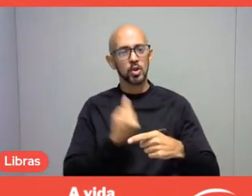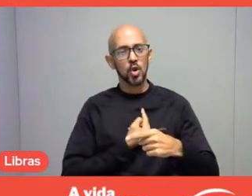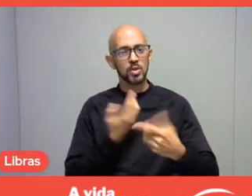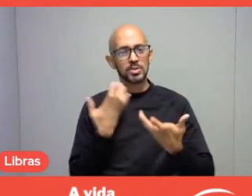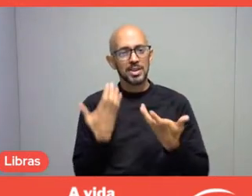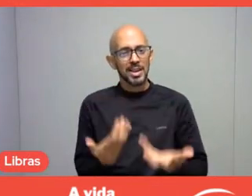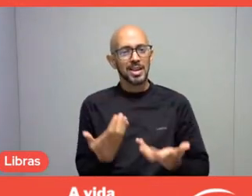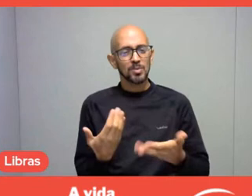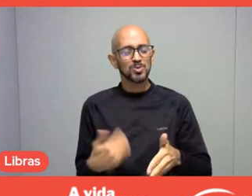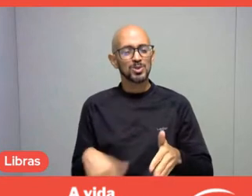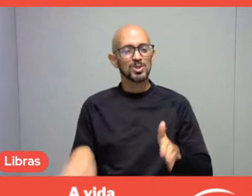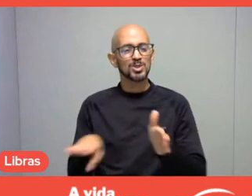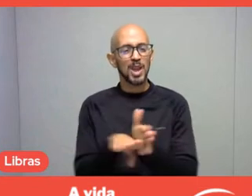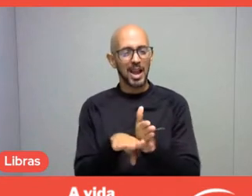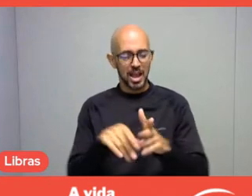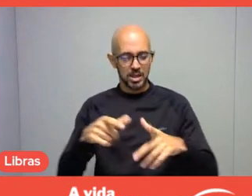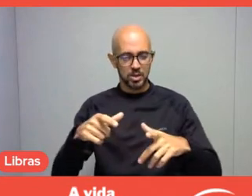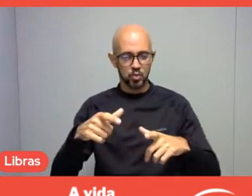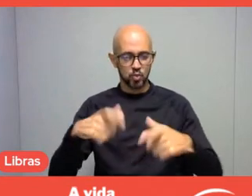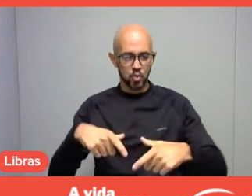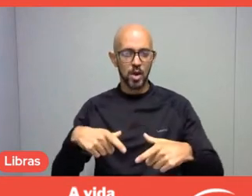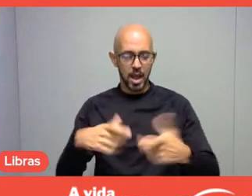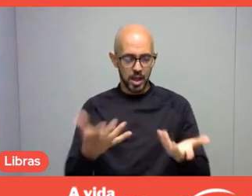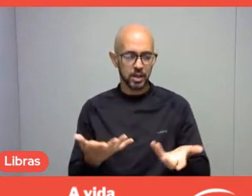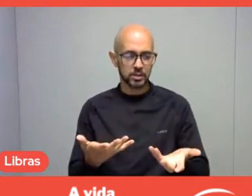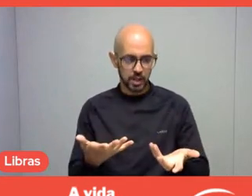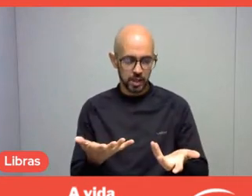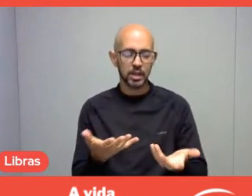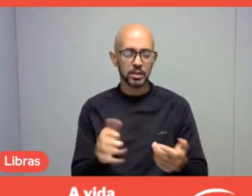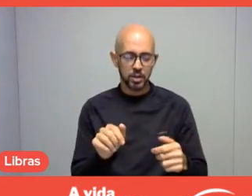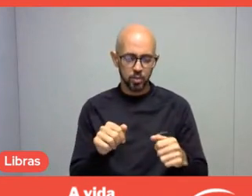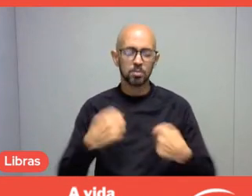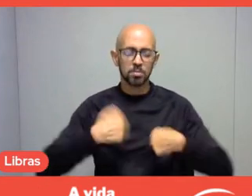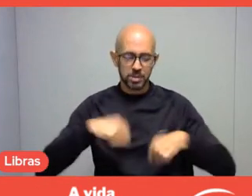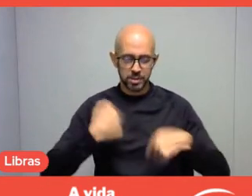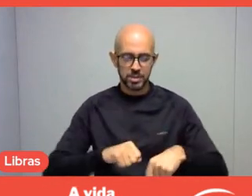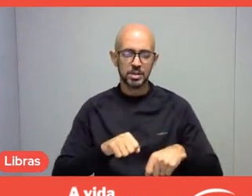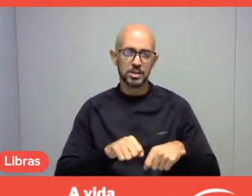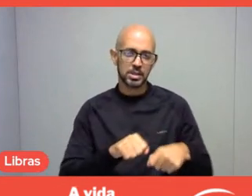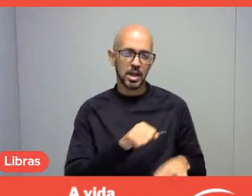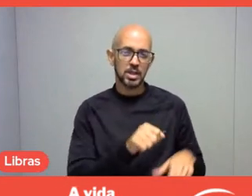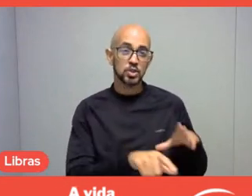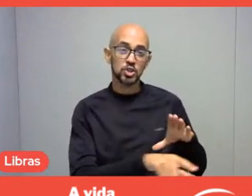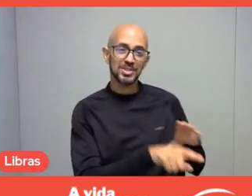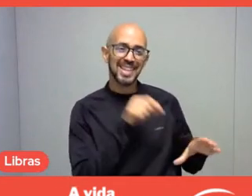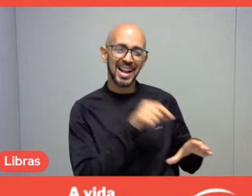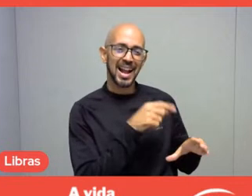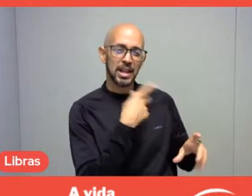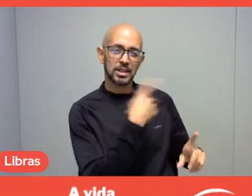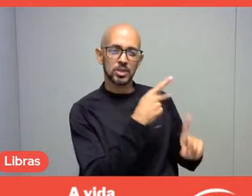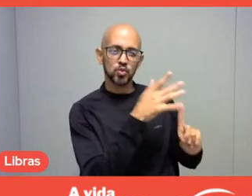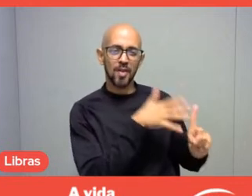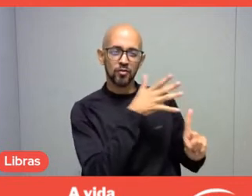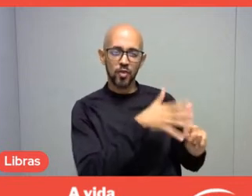So, I just want to point out that I think it has a lot, a lot to do